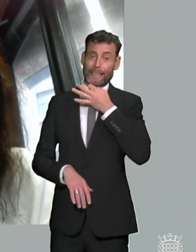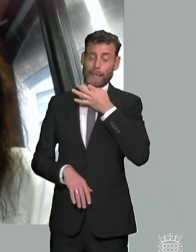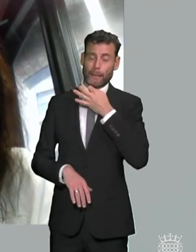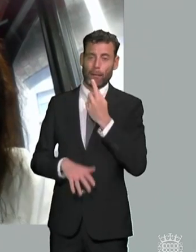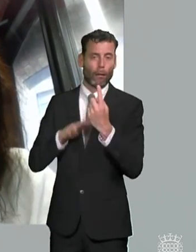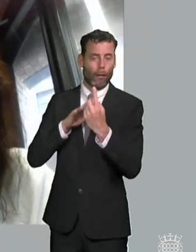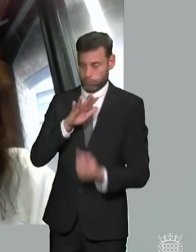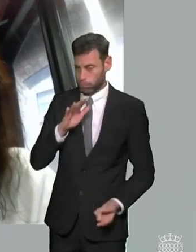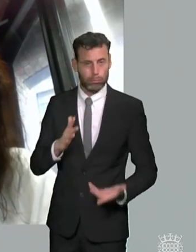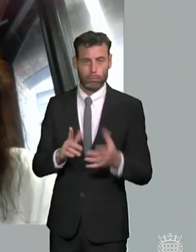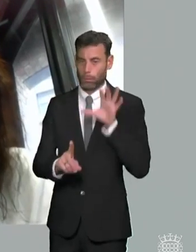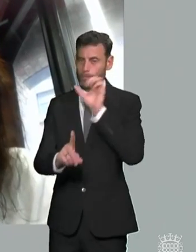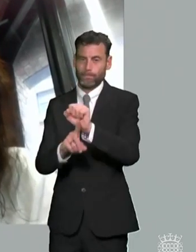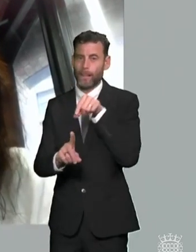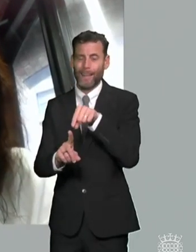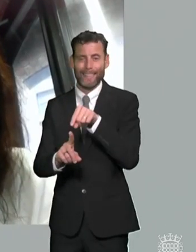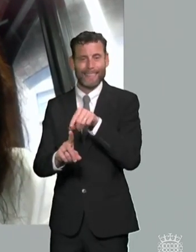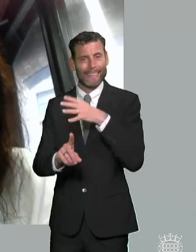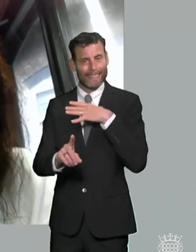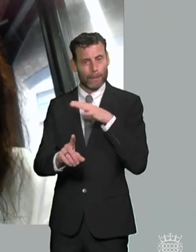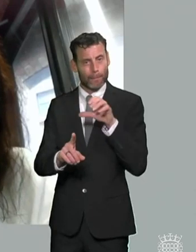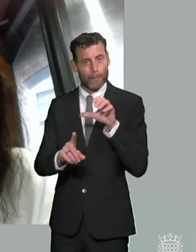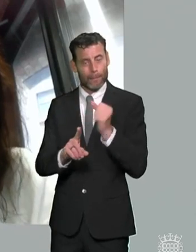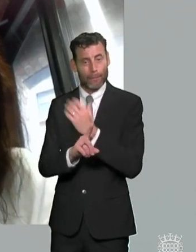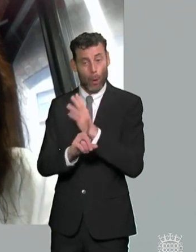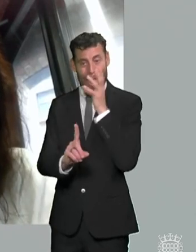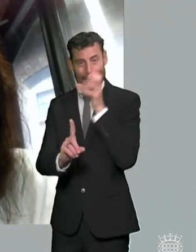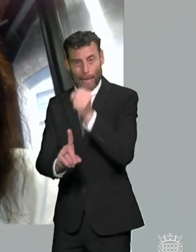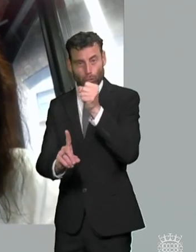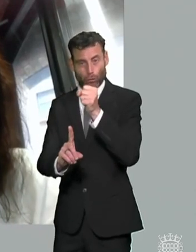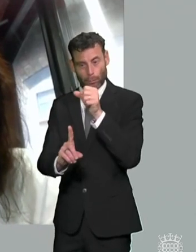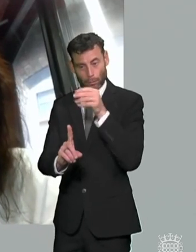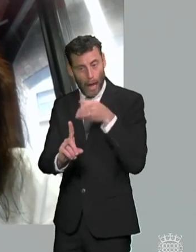and additional focus on that and bringing them into the system sooner um is essential